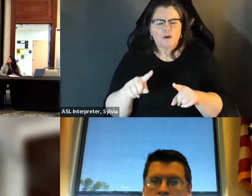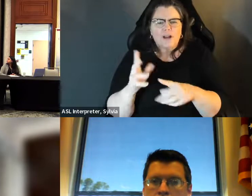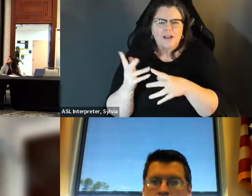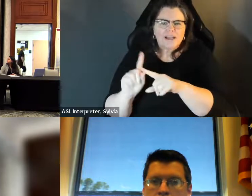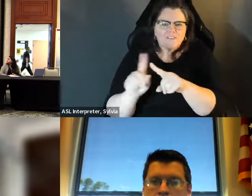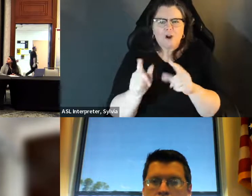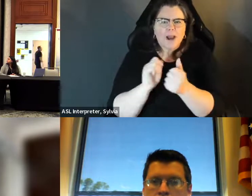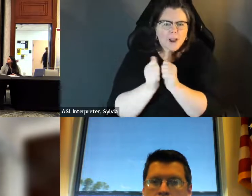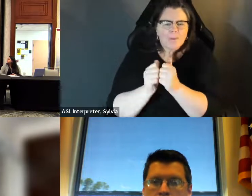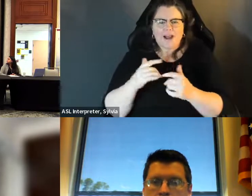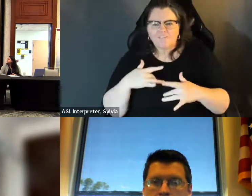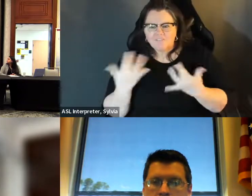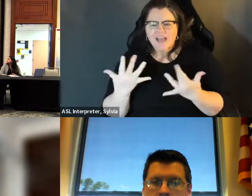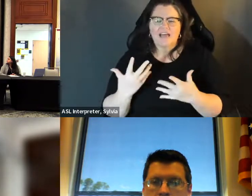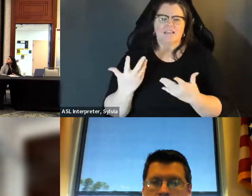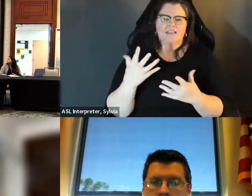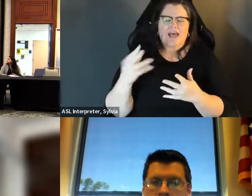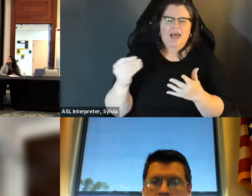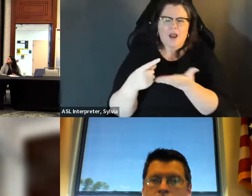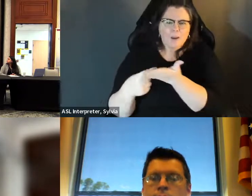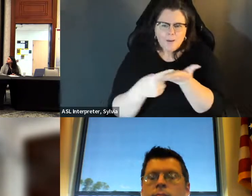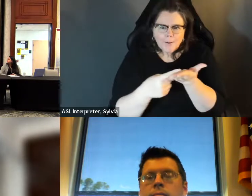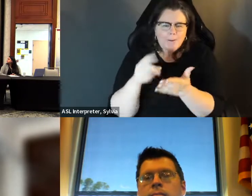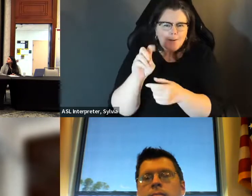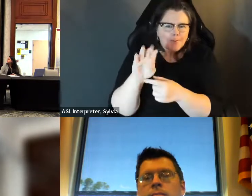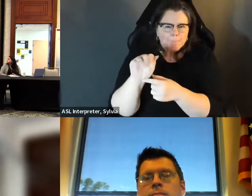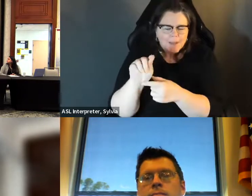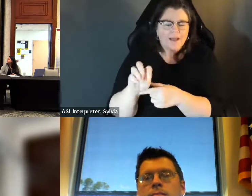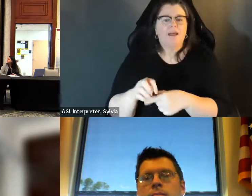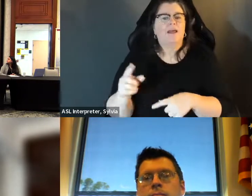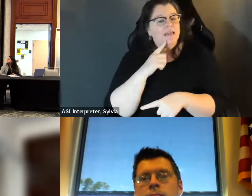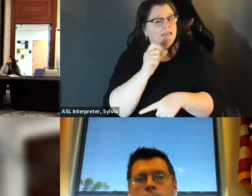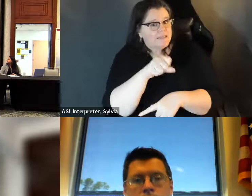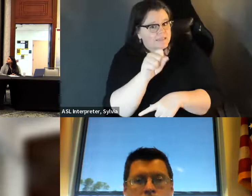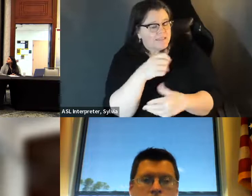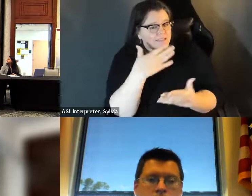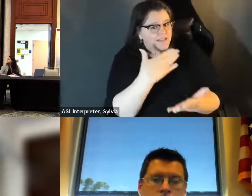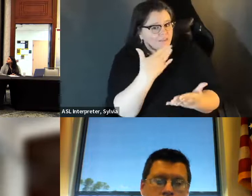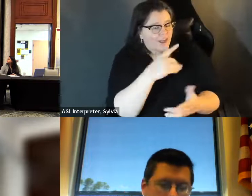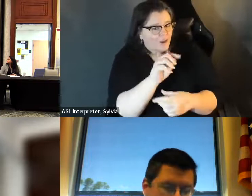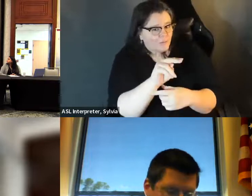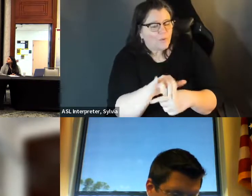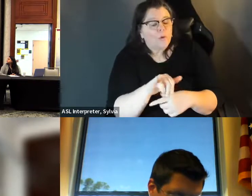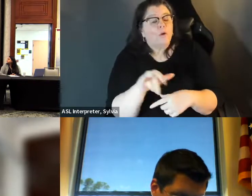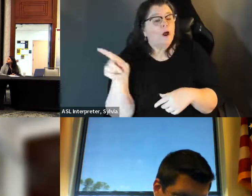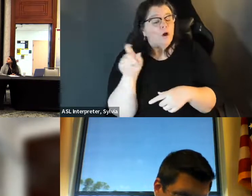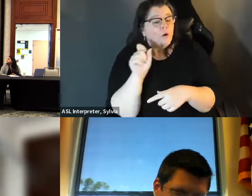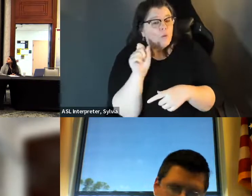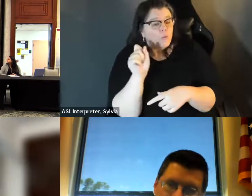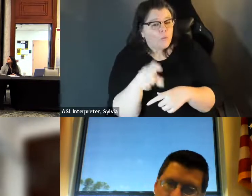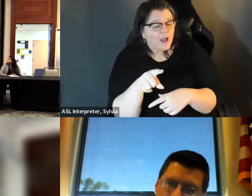lily, one of our questions that had a question we received about accessibility during campaign events and debates and other things so